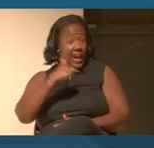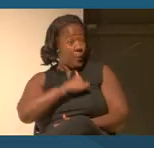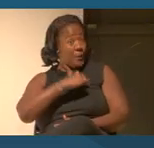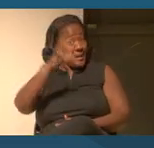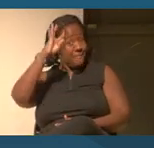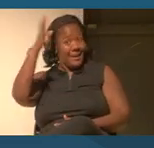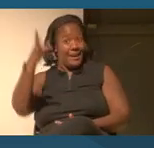Right?